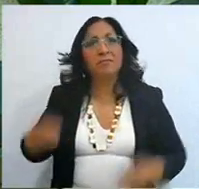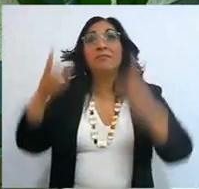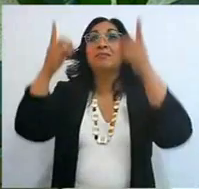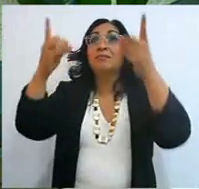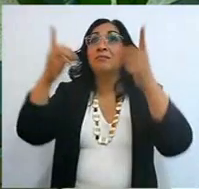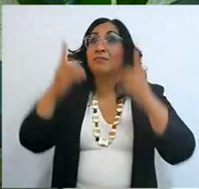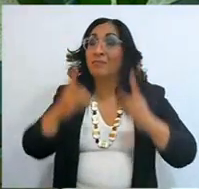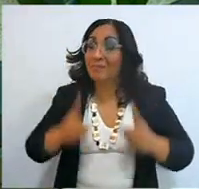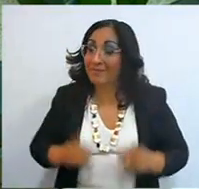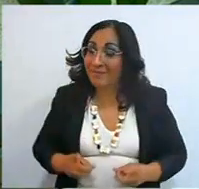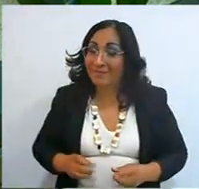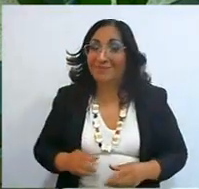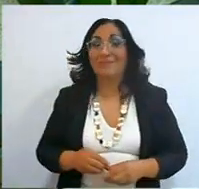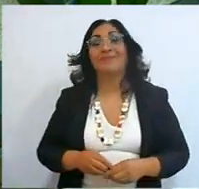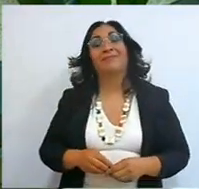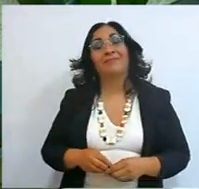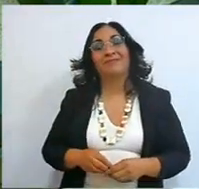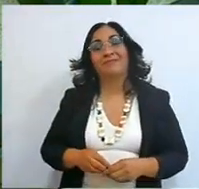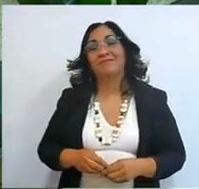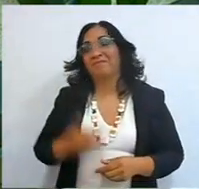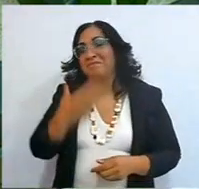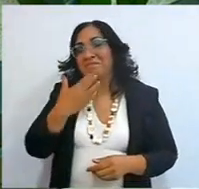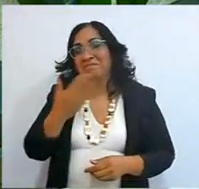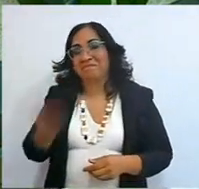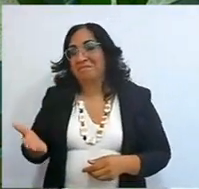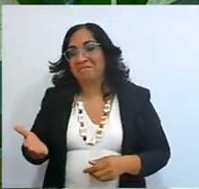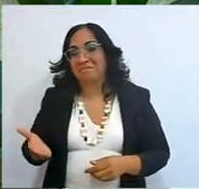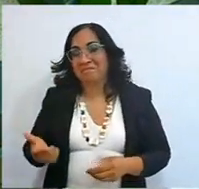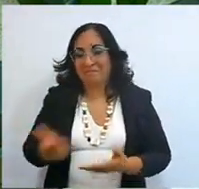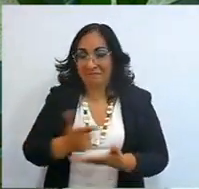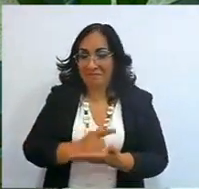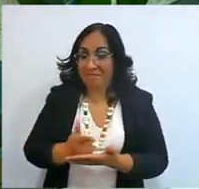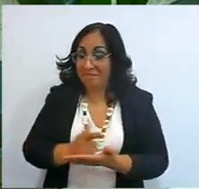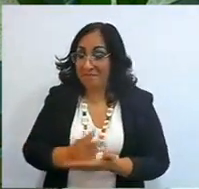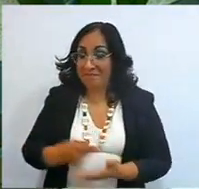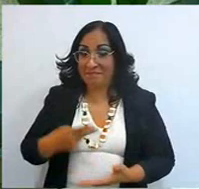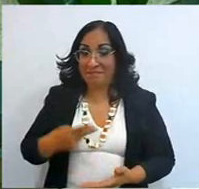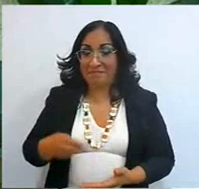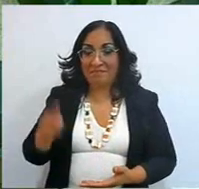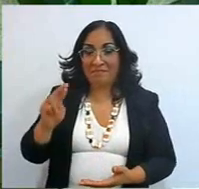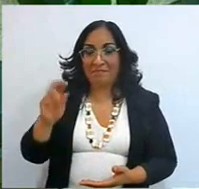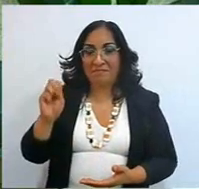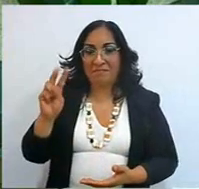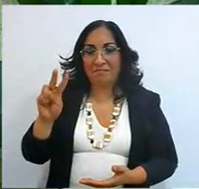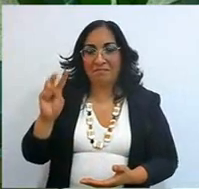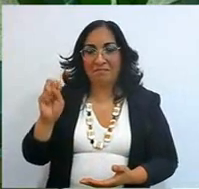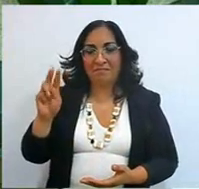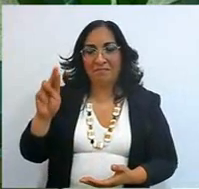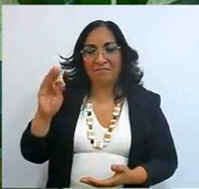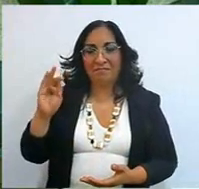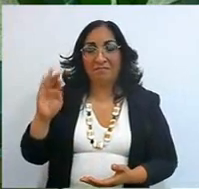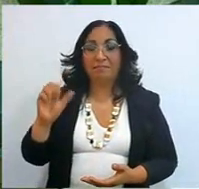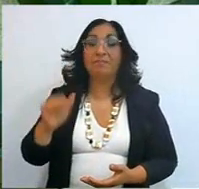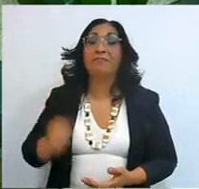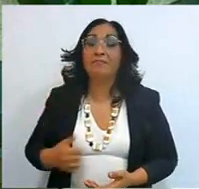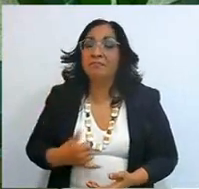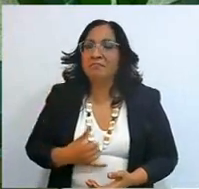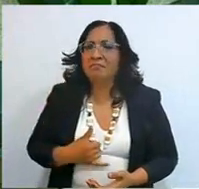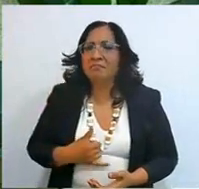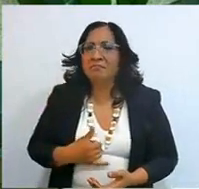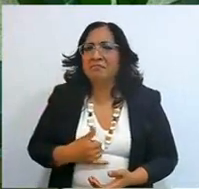their ordinances, well, the book of Proverbs, I once told Iolany in a class,